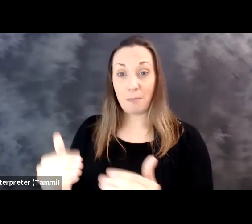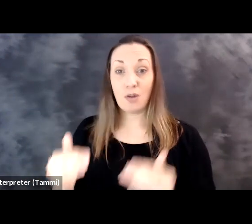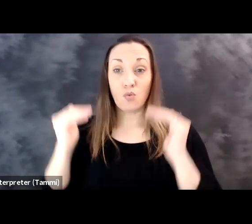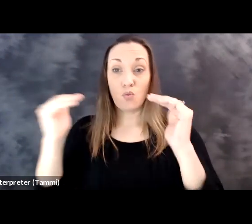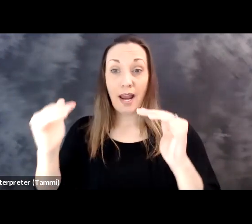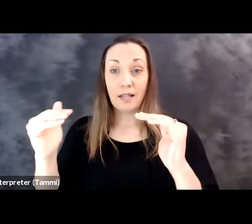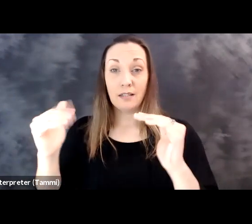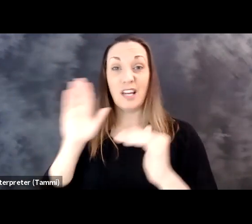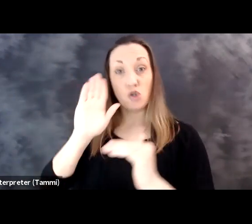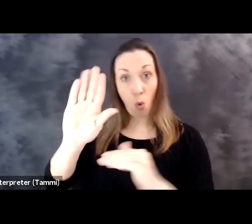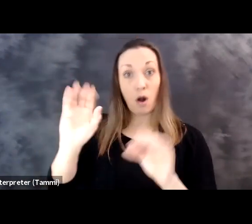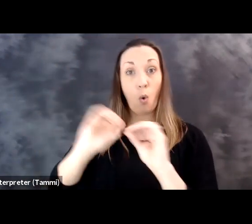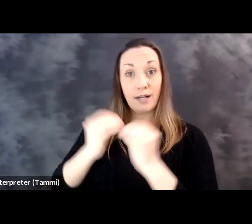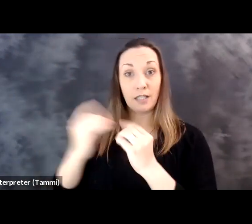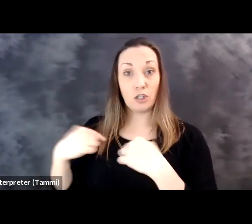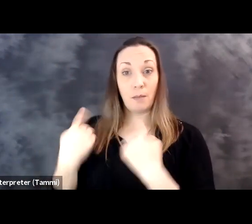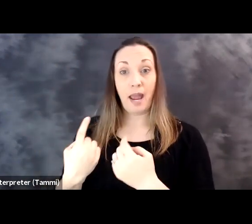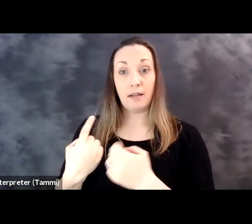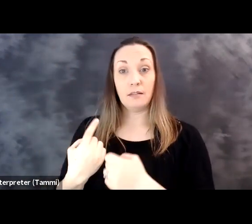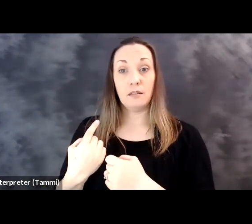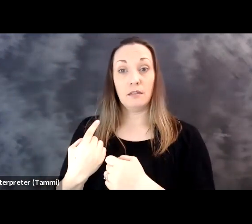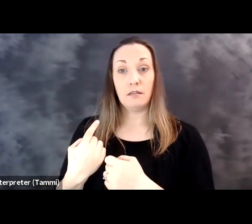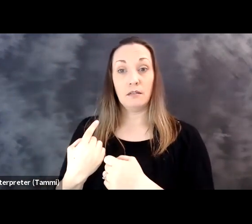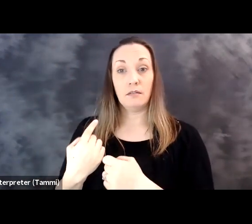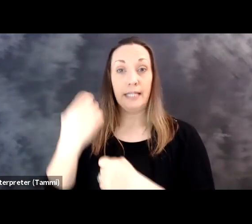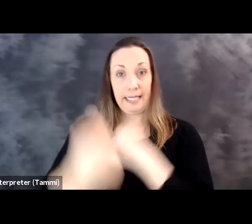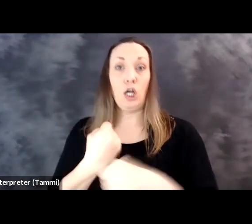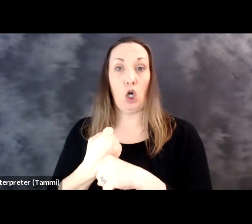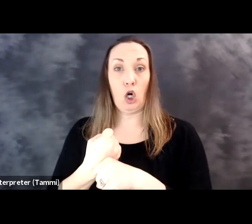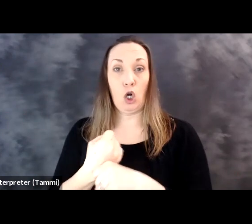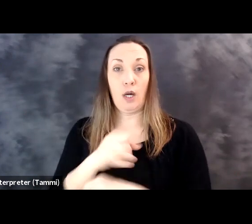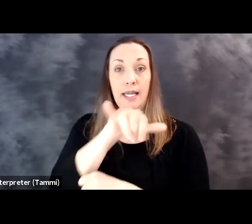organization over the past year? There are two responses choices, it's